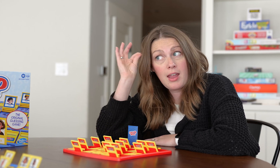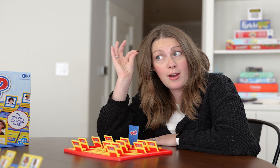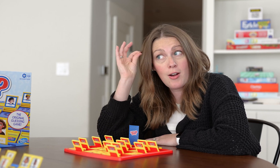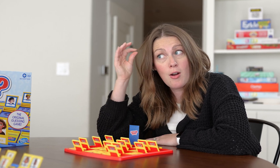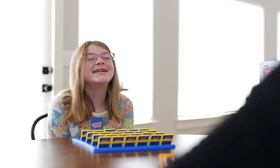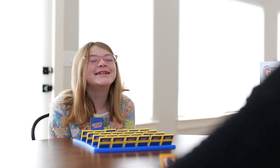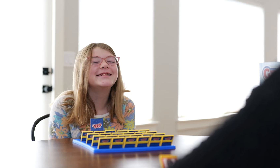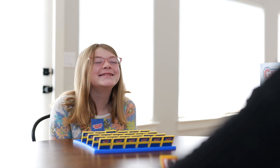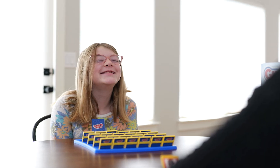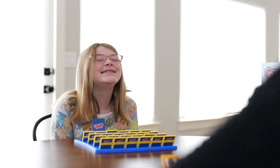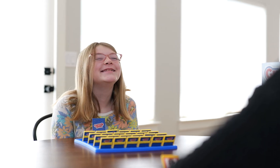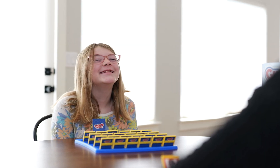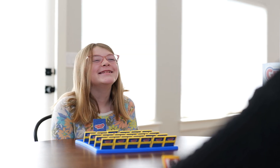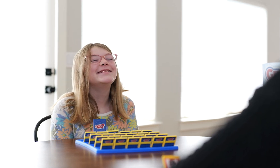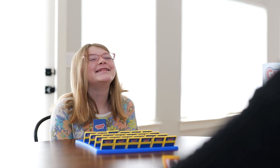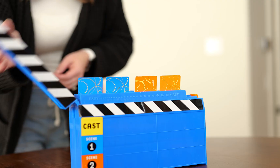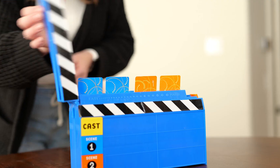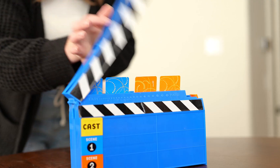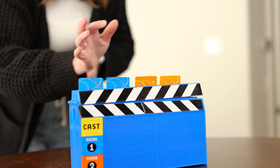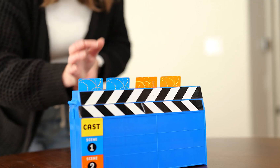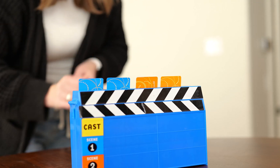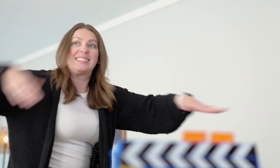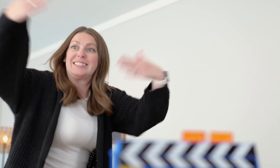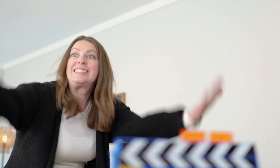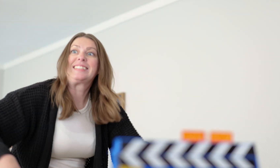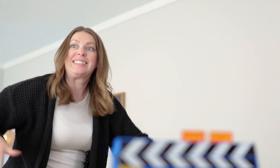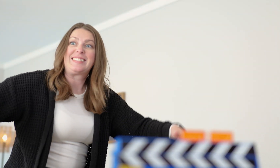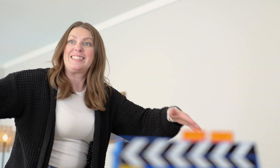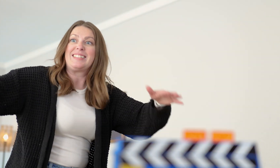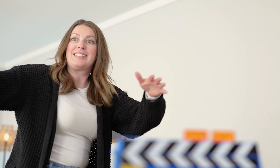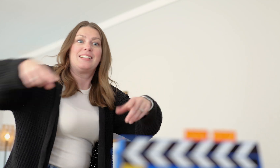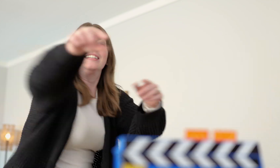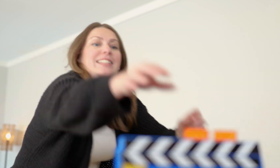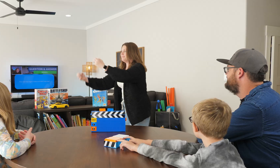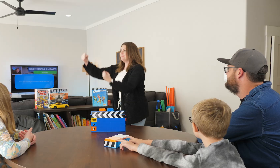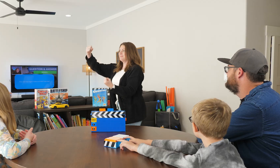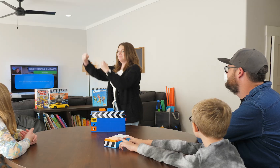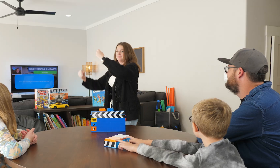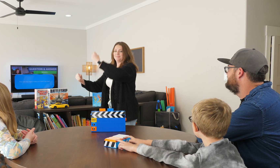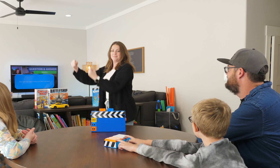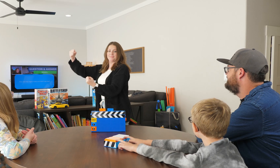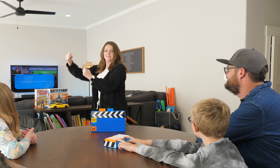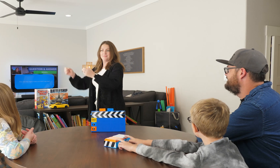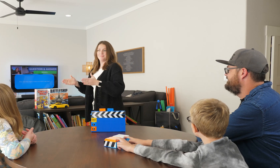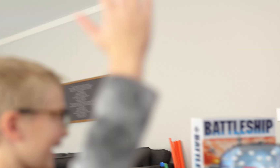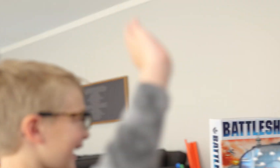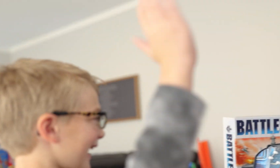are focusing on different aspects of ASL. Of course you can pick any game and work on an